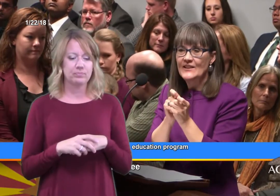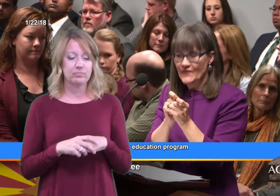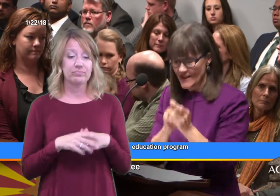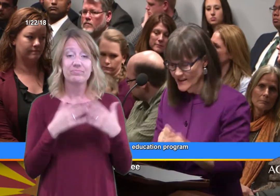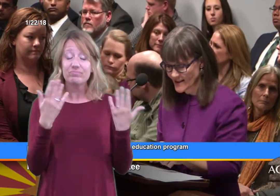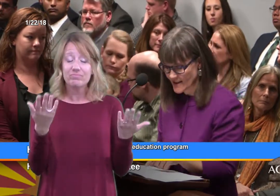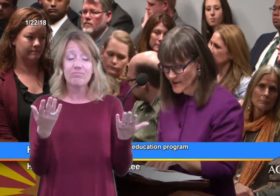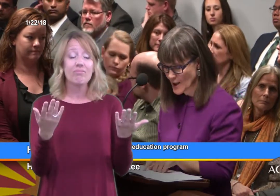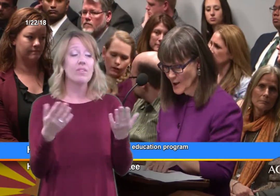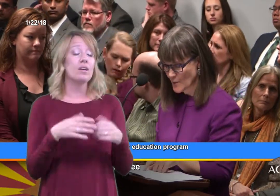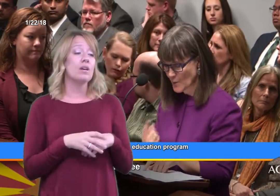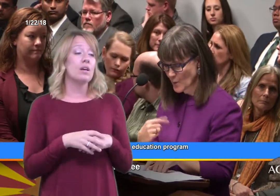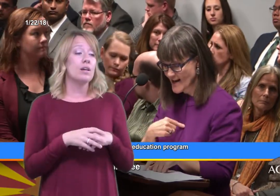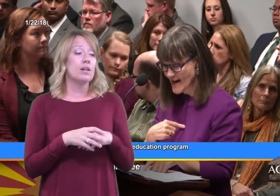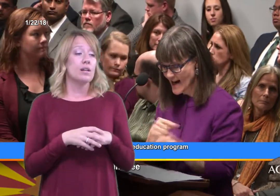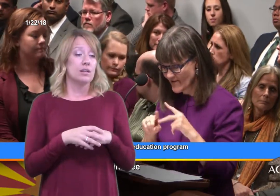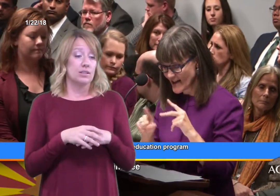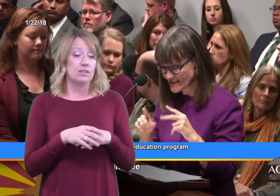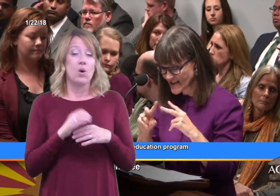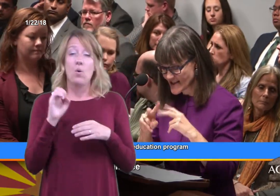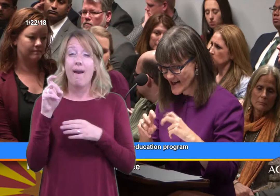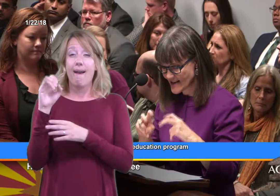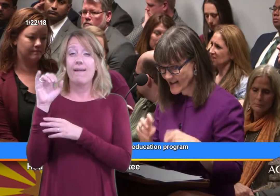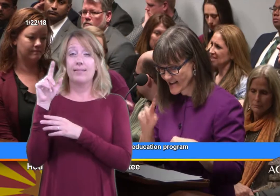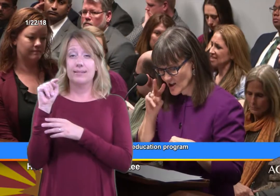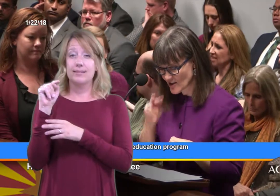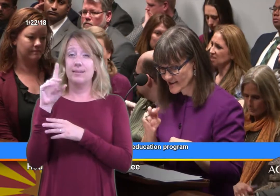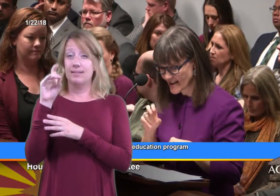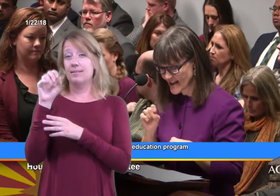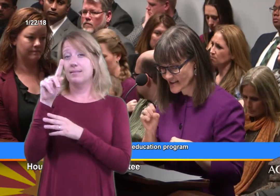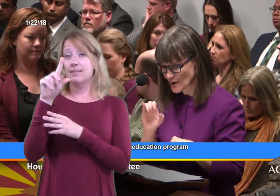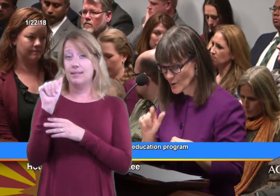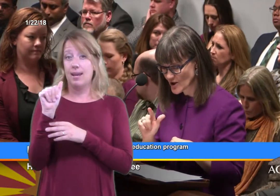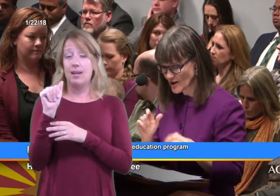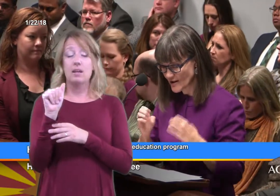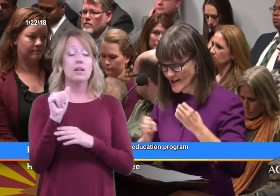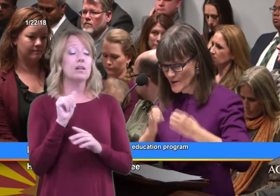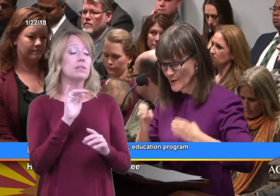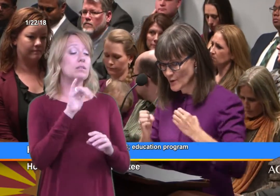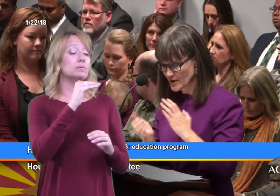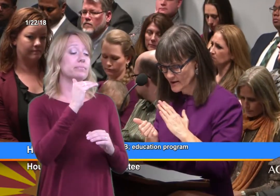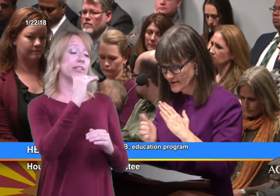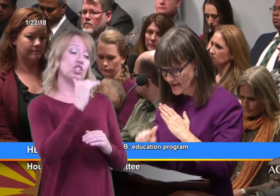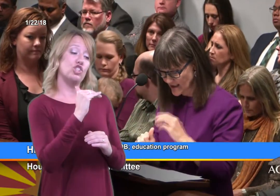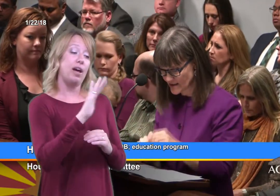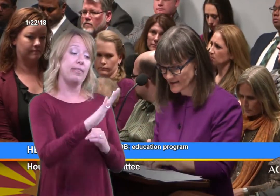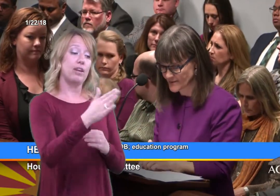Specifically, we have exit data that looks at social-emotional skills.